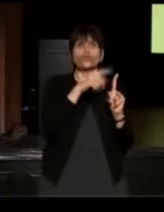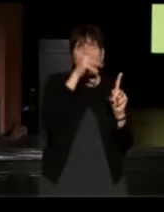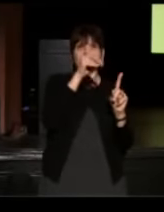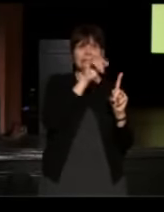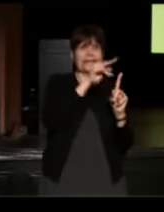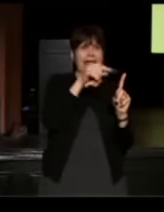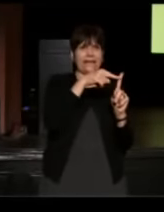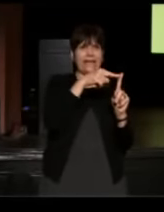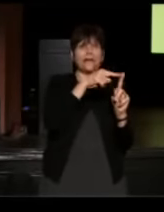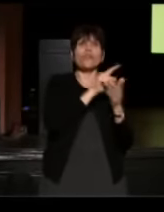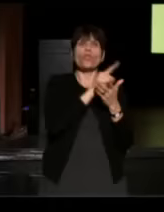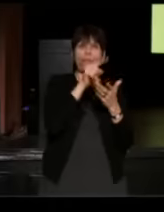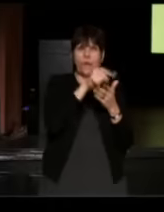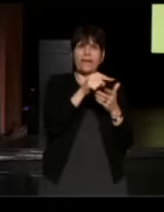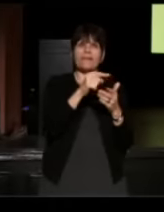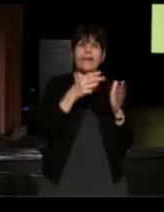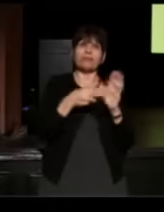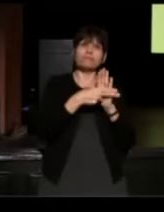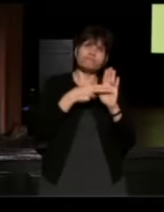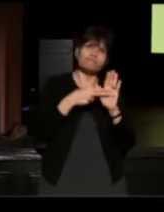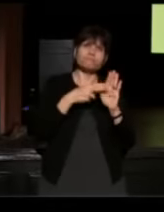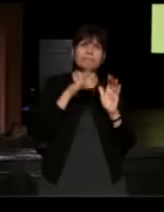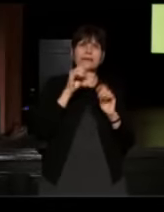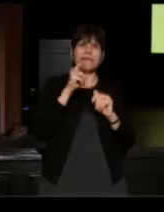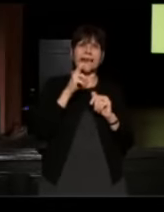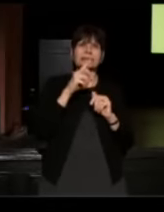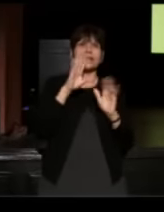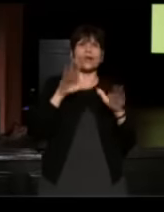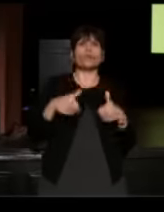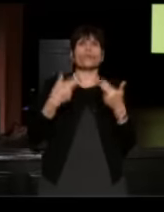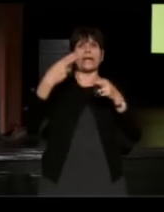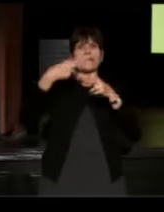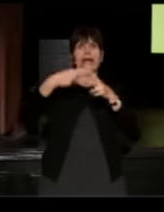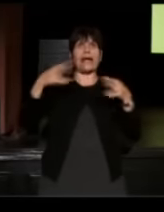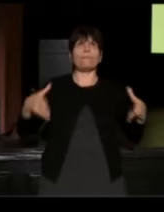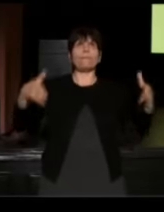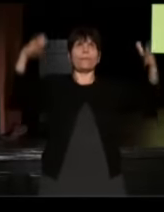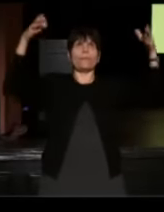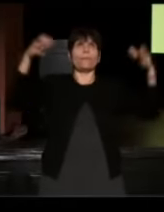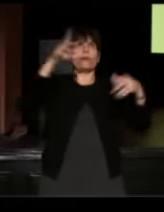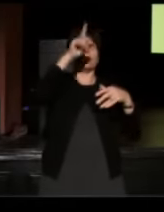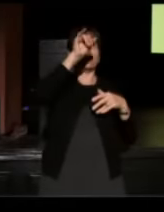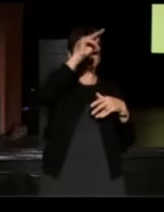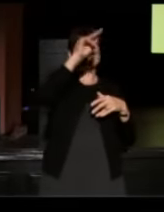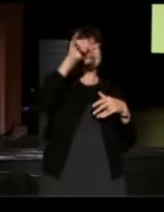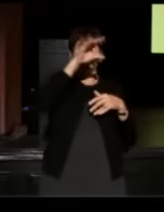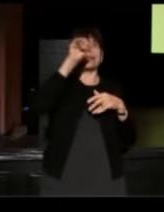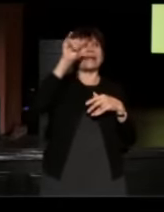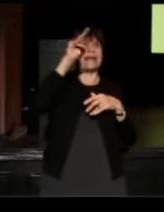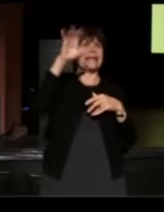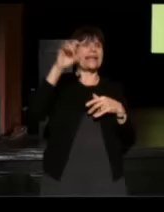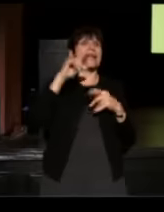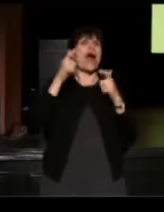and the week he was diagnosed, we renamed our booth in a ceremony with Danny and Annie, our first booth, our grand central booth